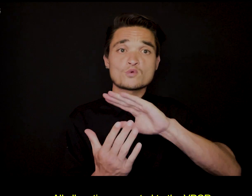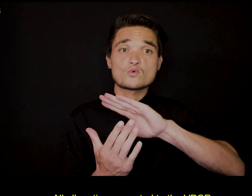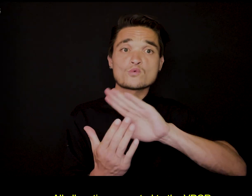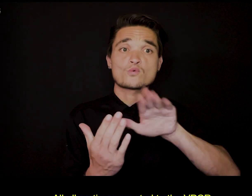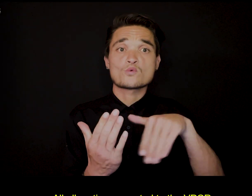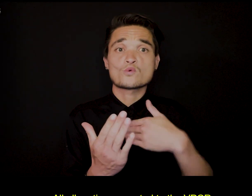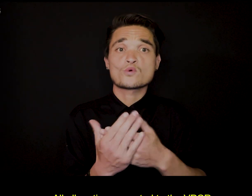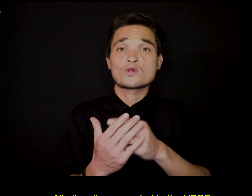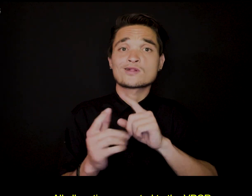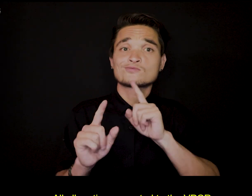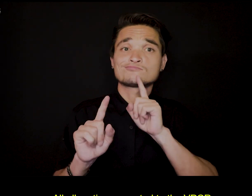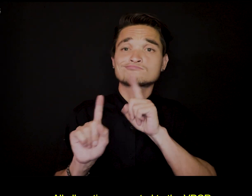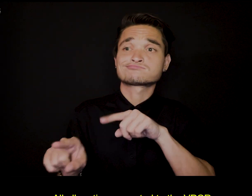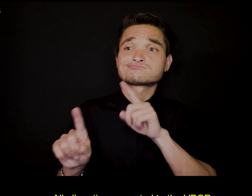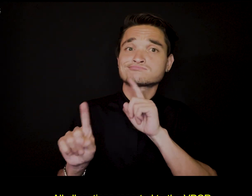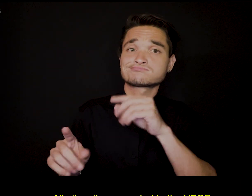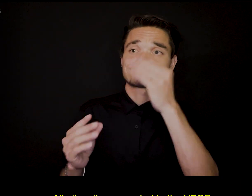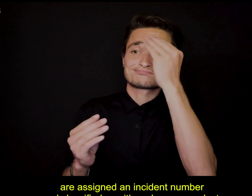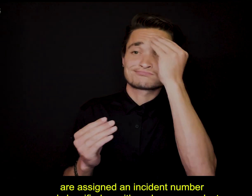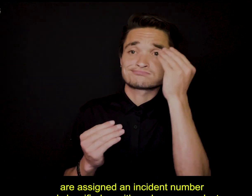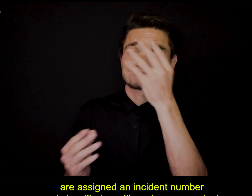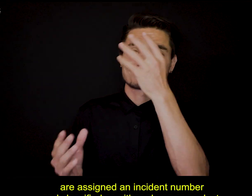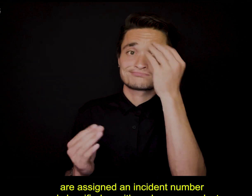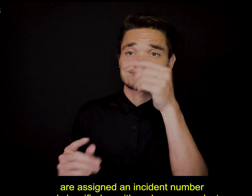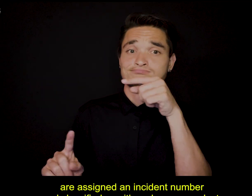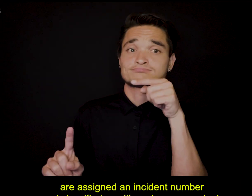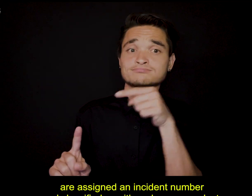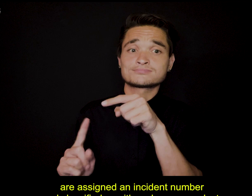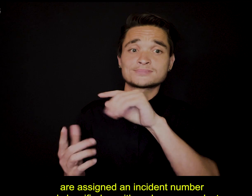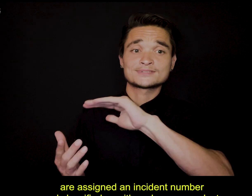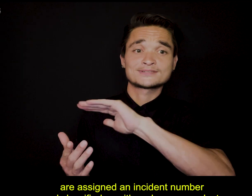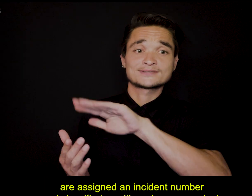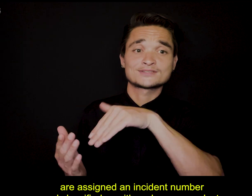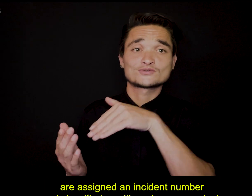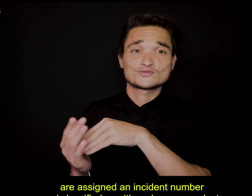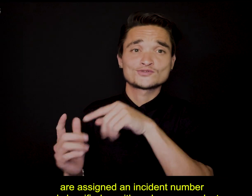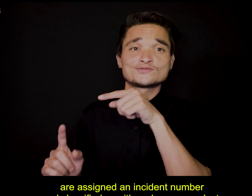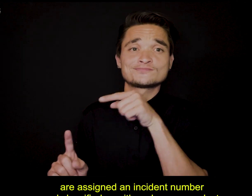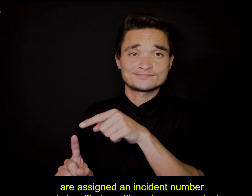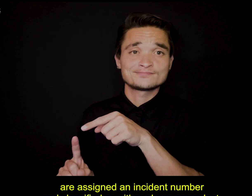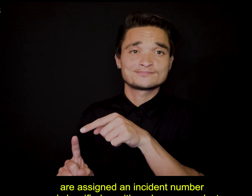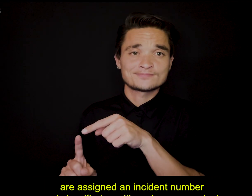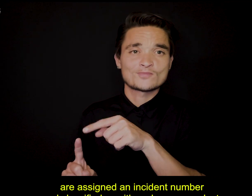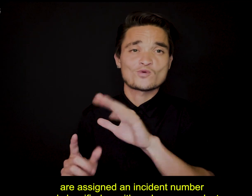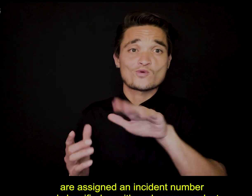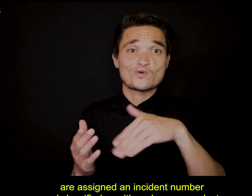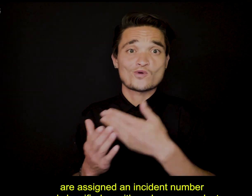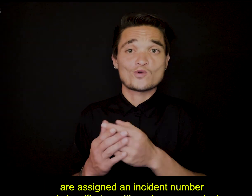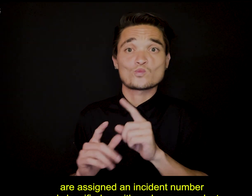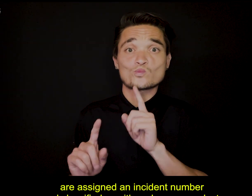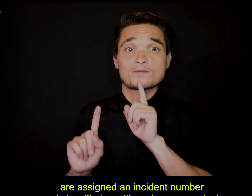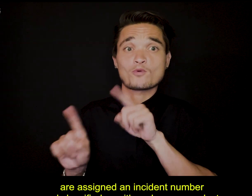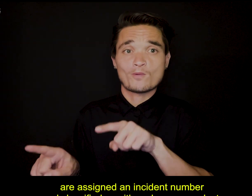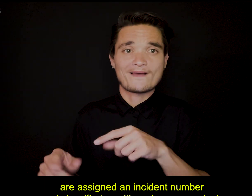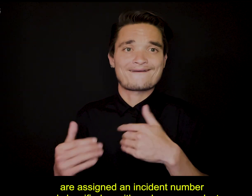All allegations reported to the VPCR are assigned an incident number and classified as either abuse or neglect,